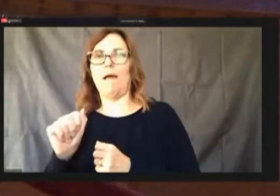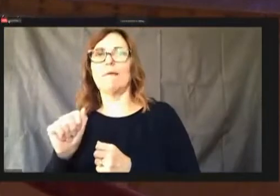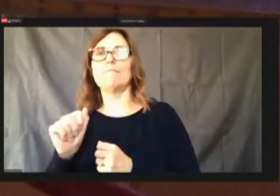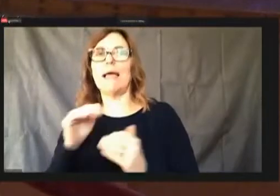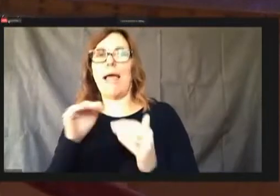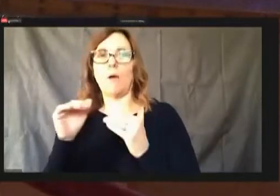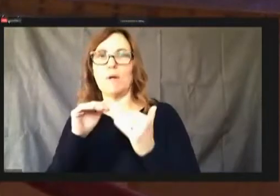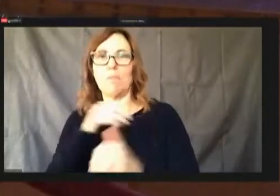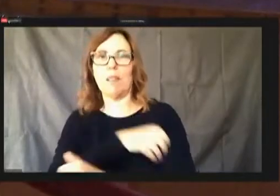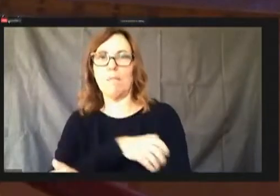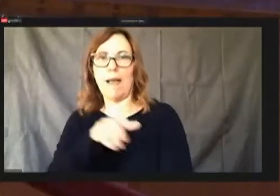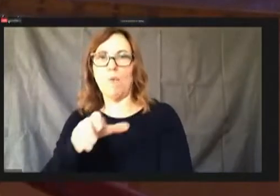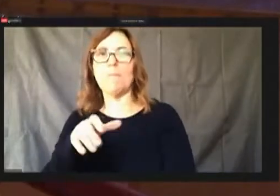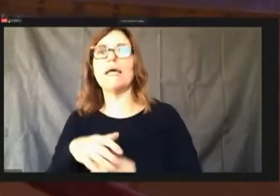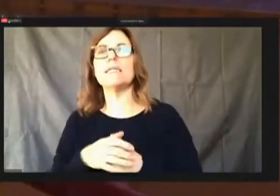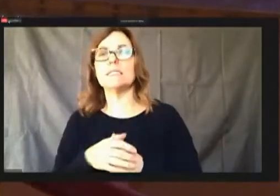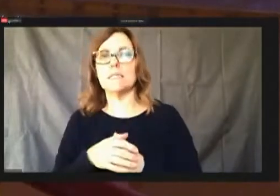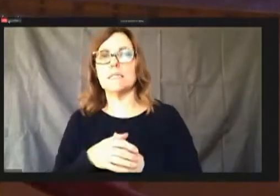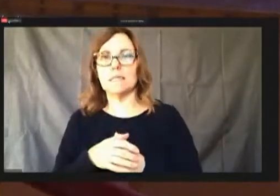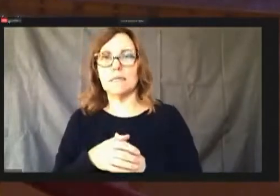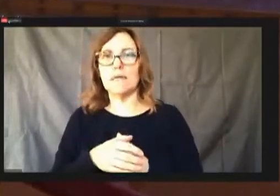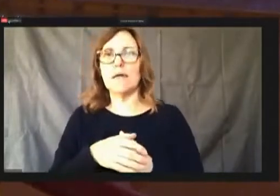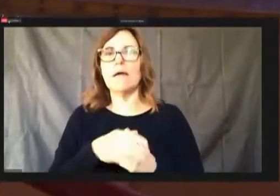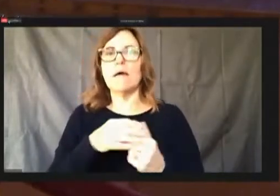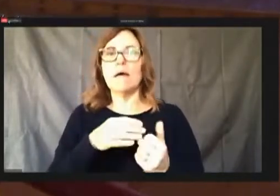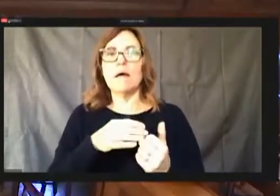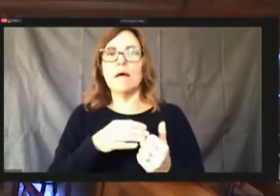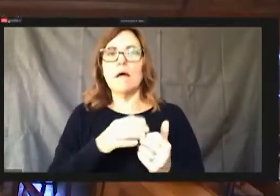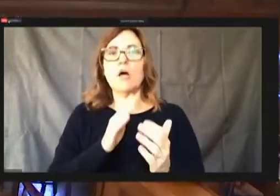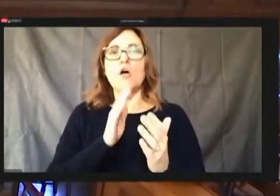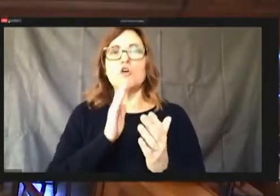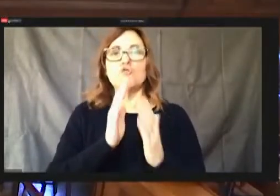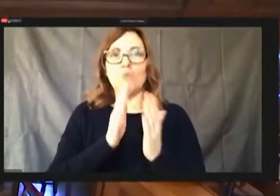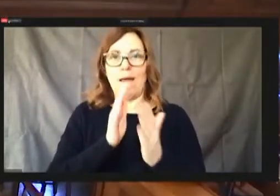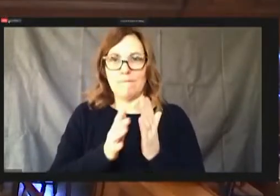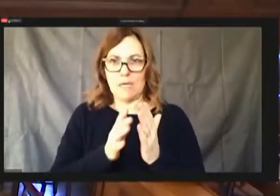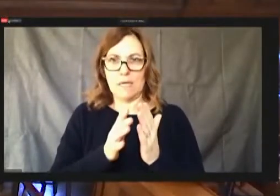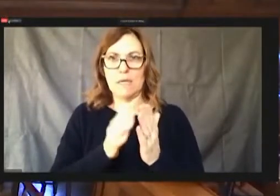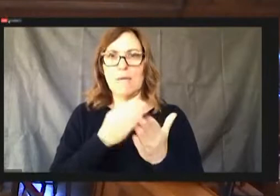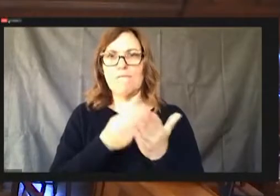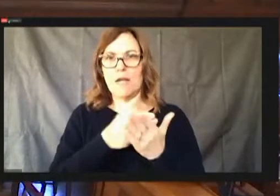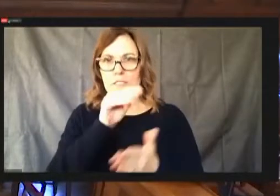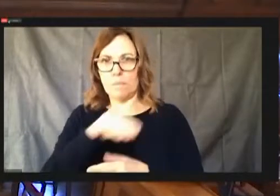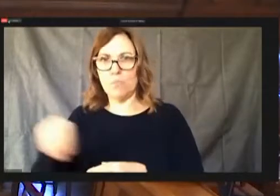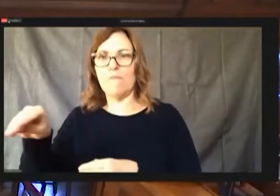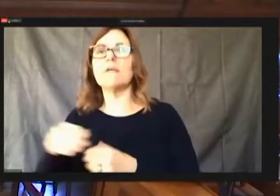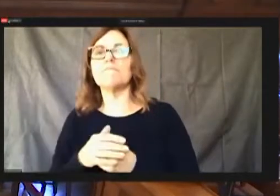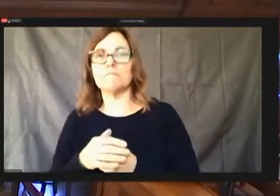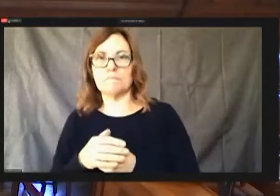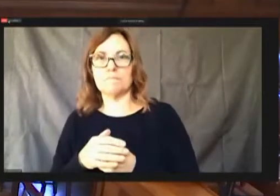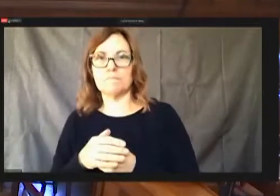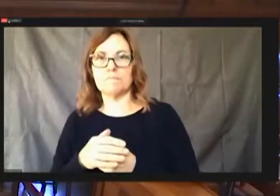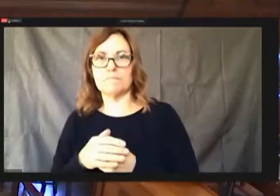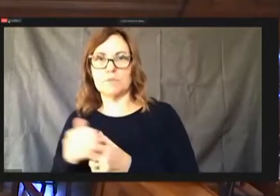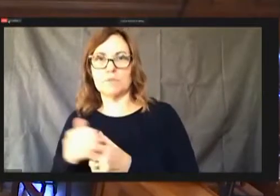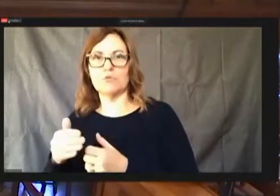Moving funds from traffic calming wishing to improve second session. Seeing none, all those in favor say aye.